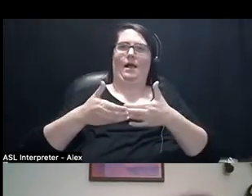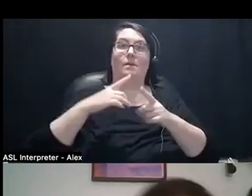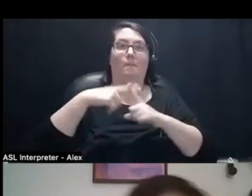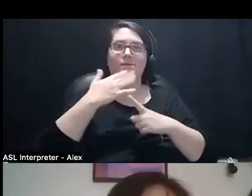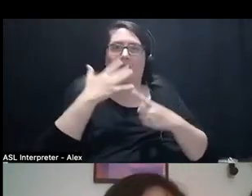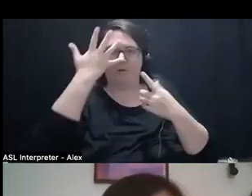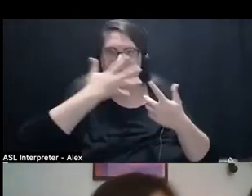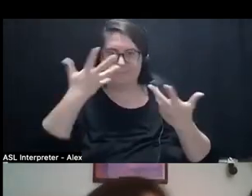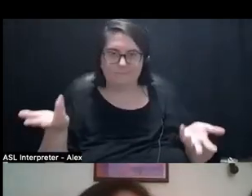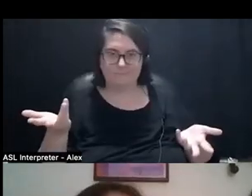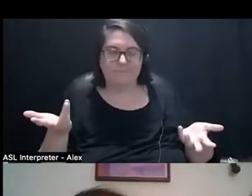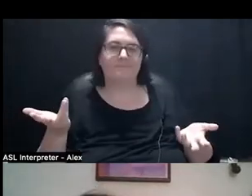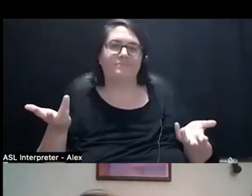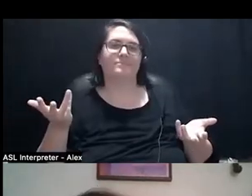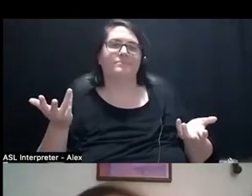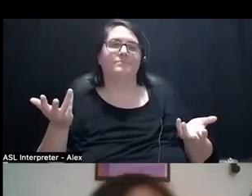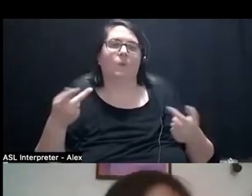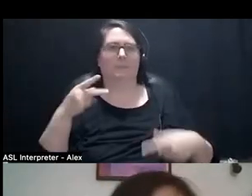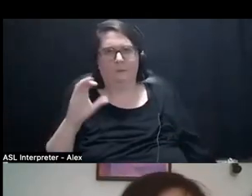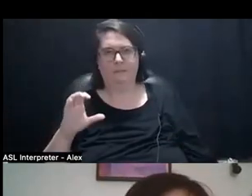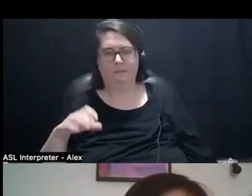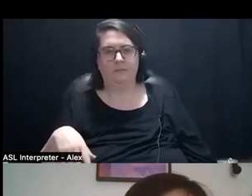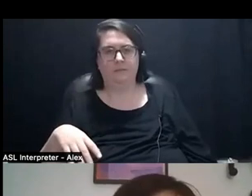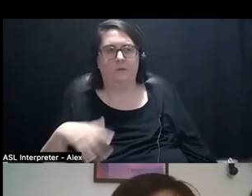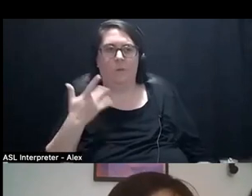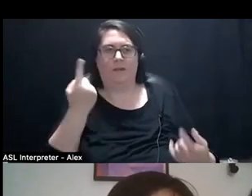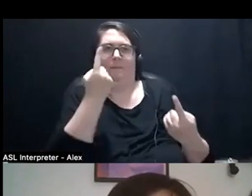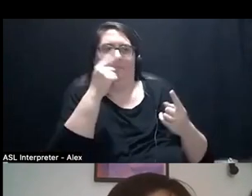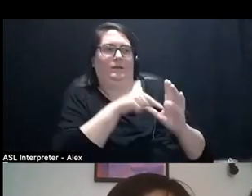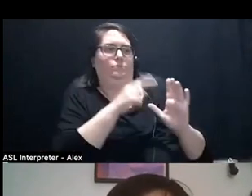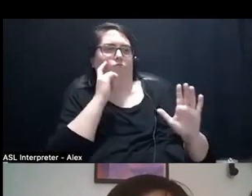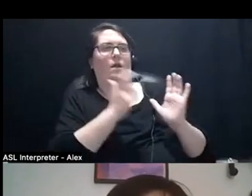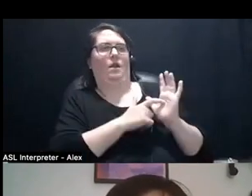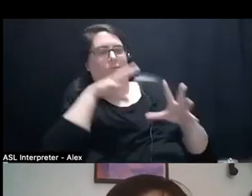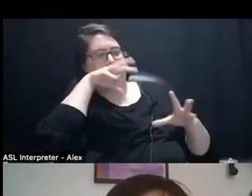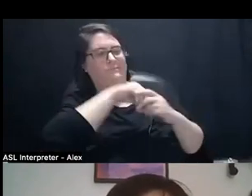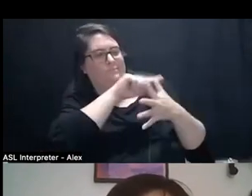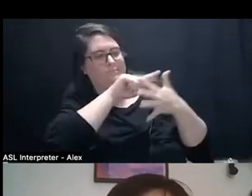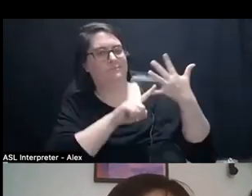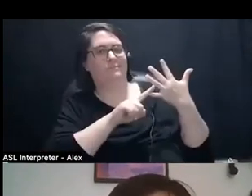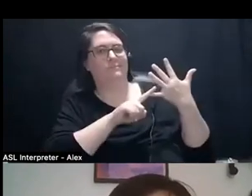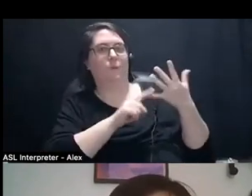uhm, like piece. Like a recognizing that. Or being able to even like tactilely feeling that,